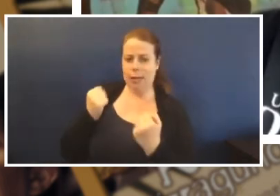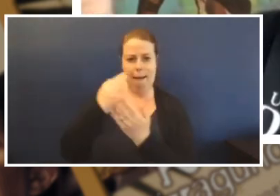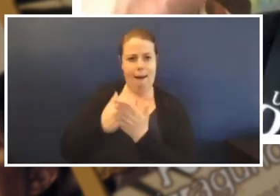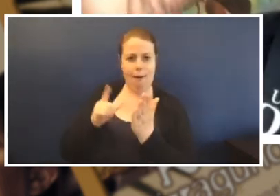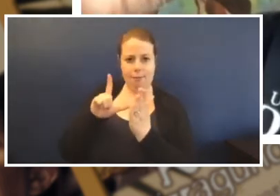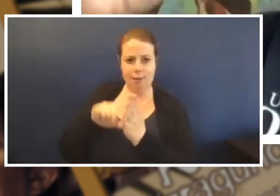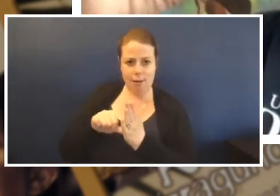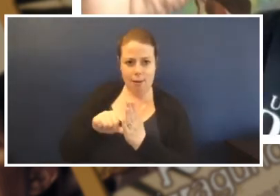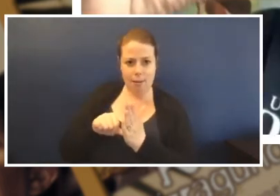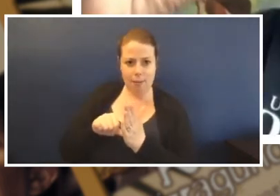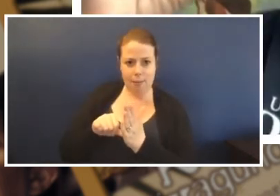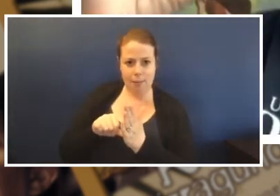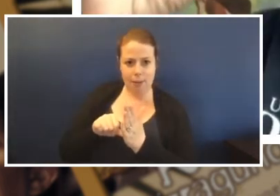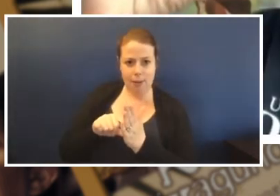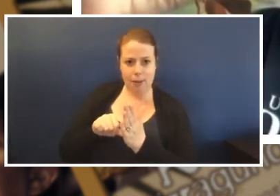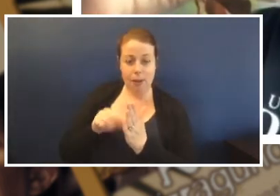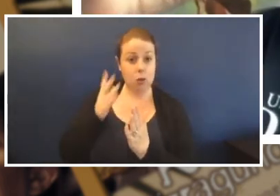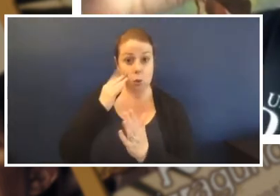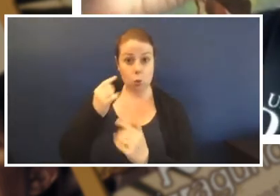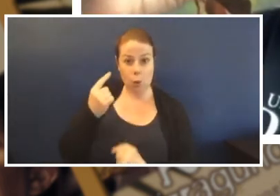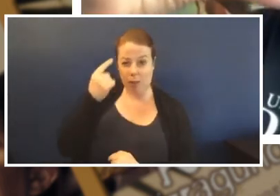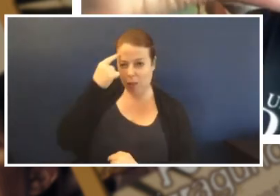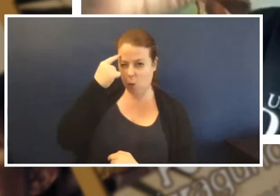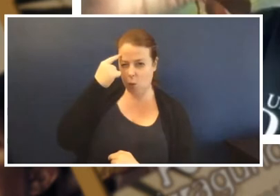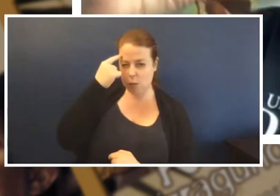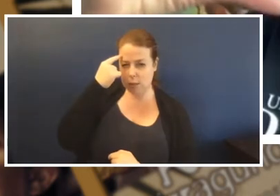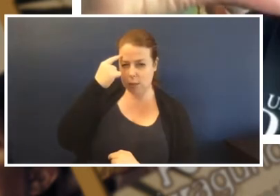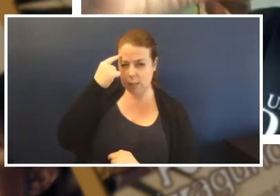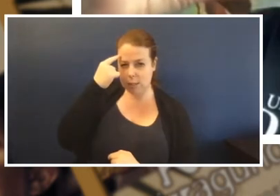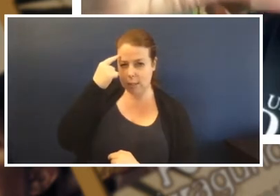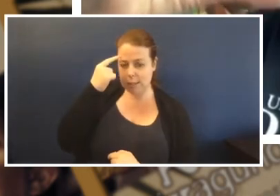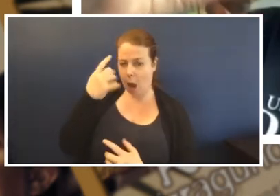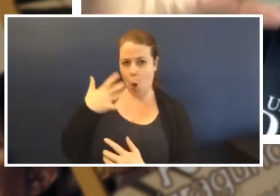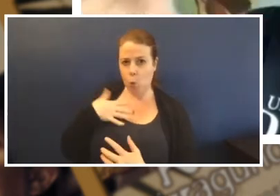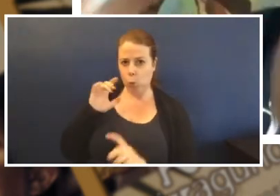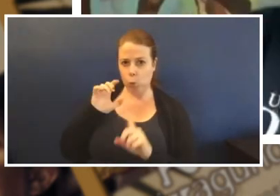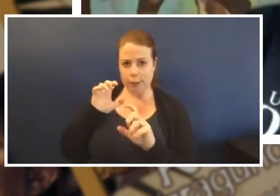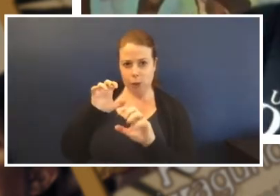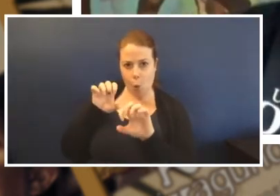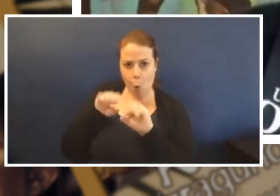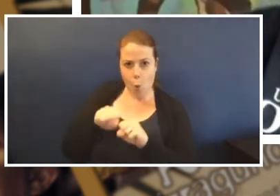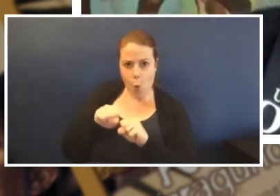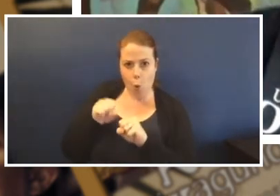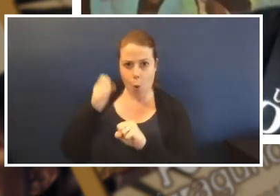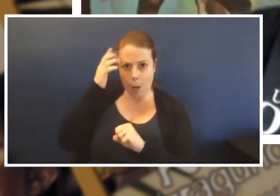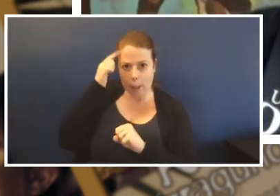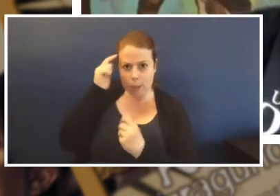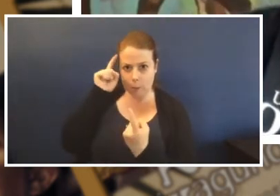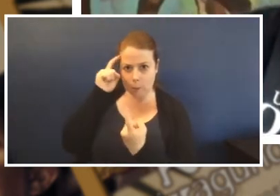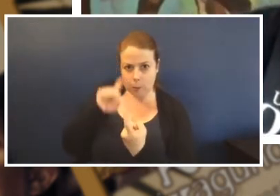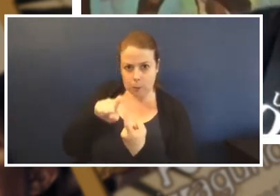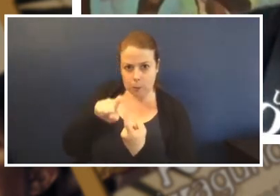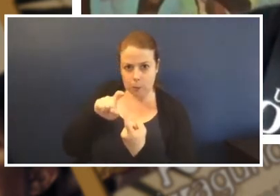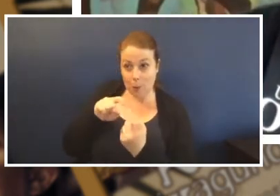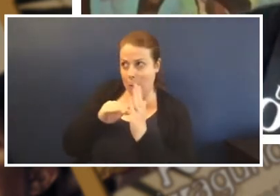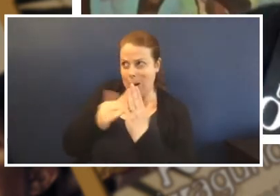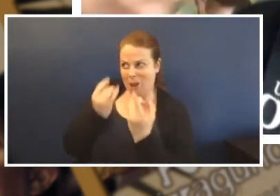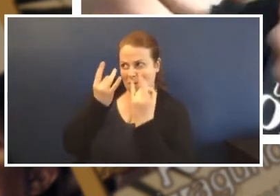once she got hold of something, she just like held on to it and she go now I've got him she jumped up